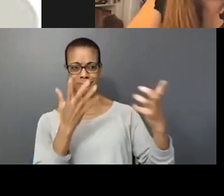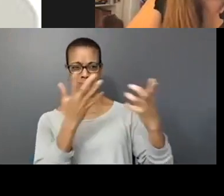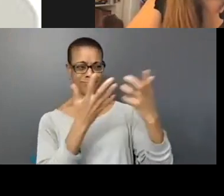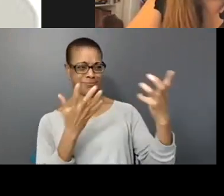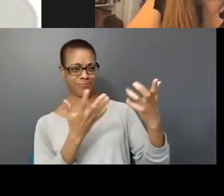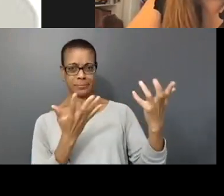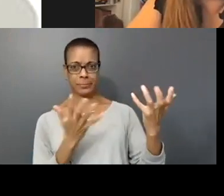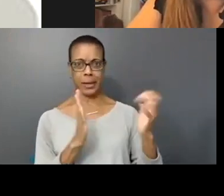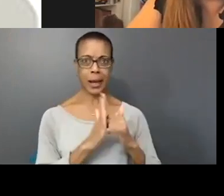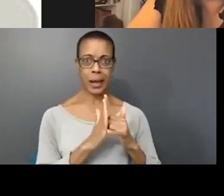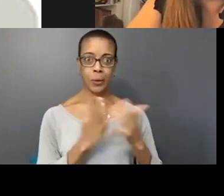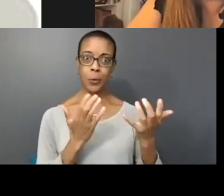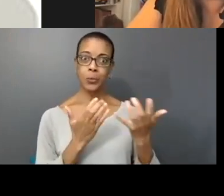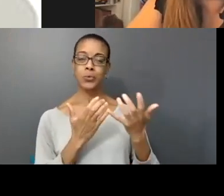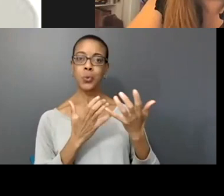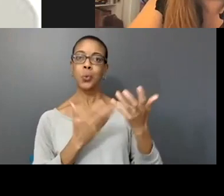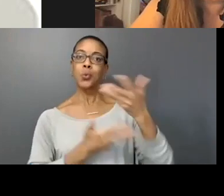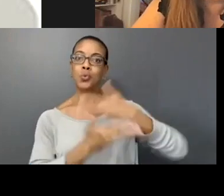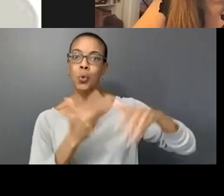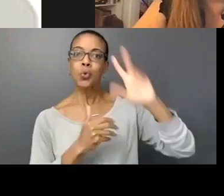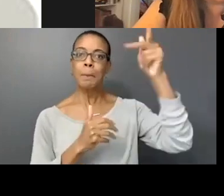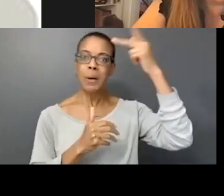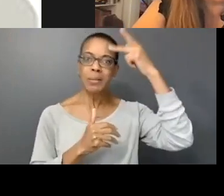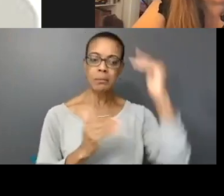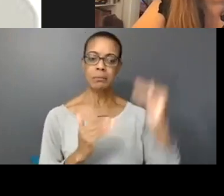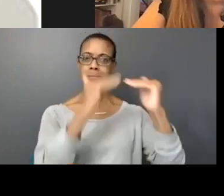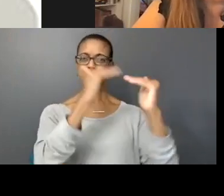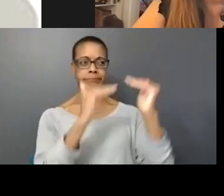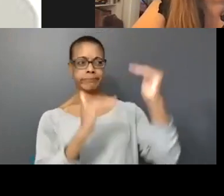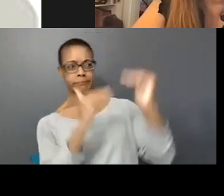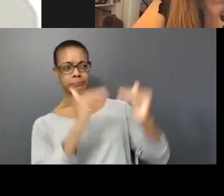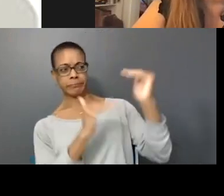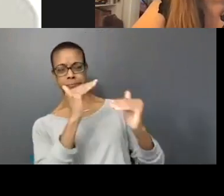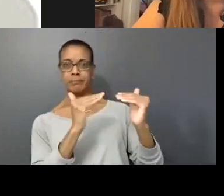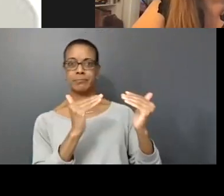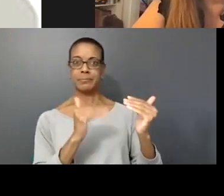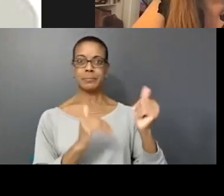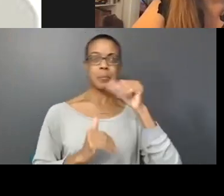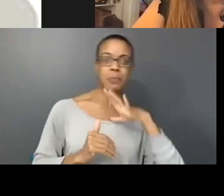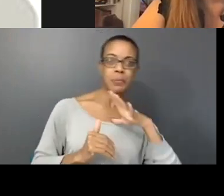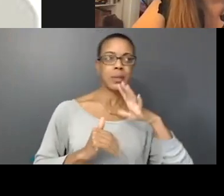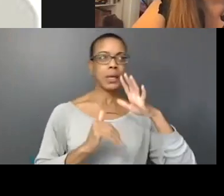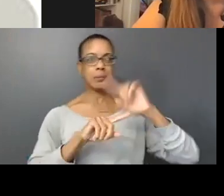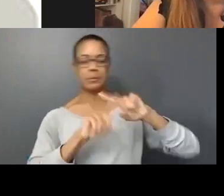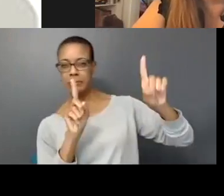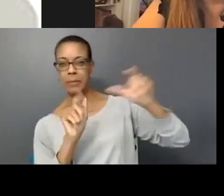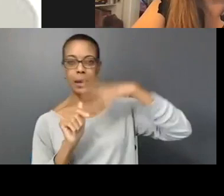in terms of social political context. You know female not being held in space as well, to encourage to work in